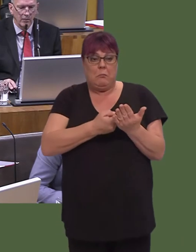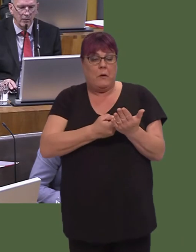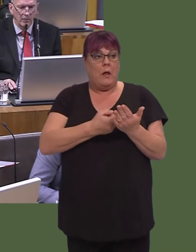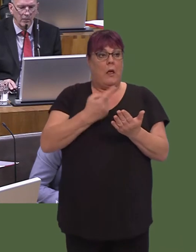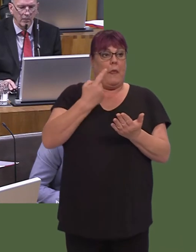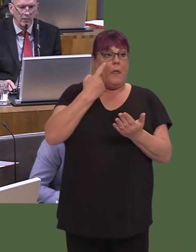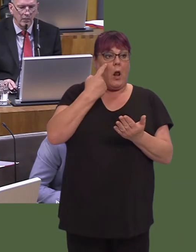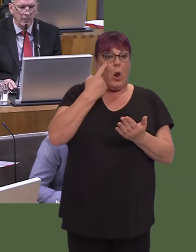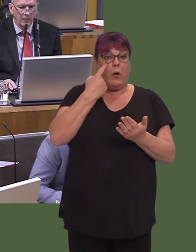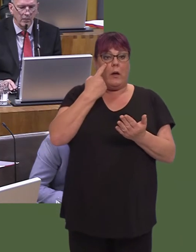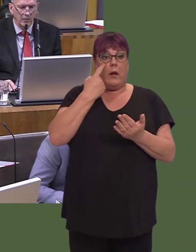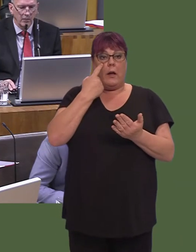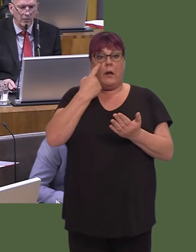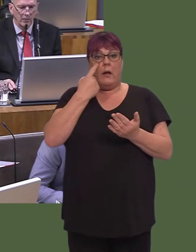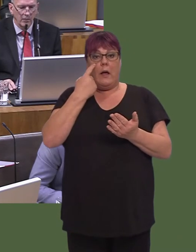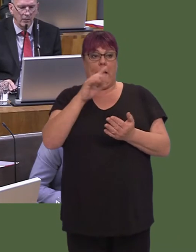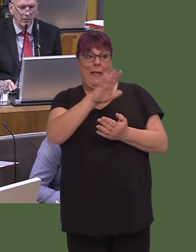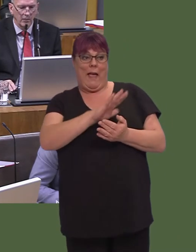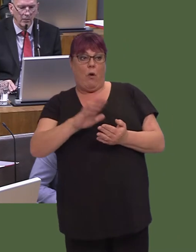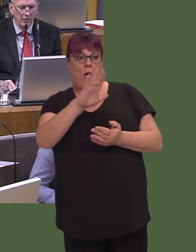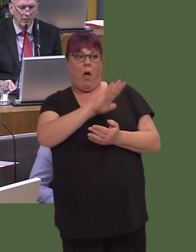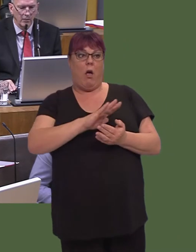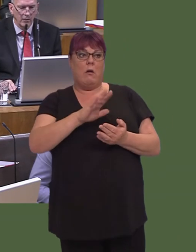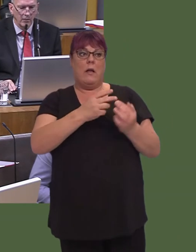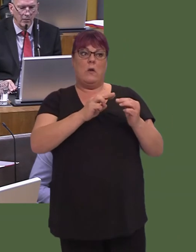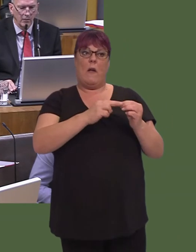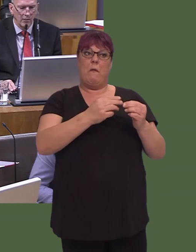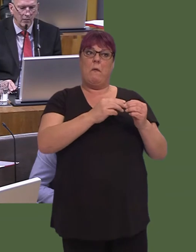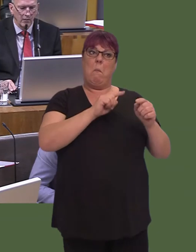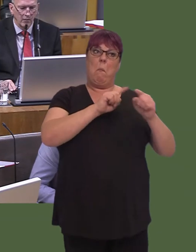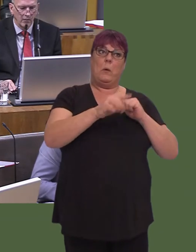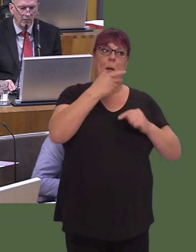leol yn gorfod cystadlu ‚ phobl dwad, a hefyd eu bod nhwín gallu cael cymysgedd o